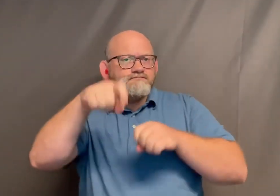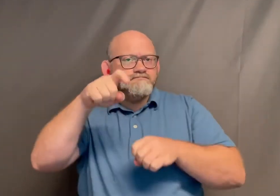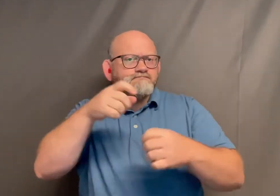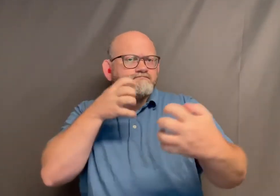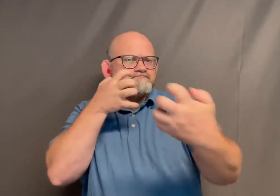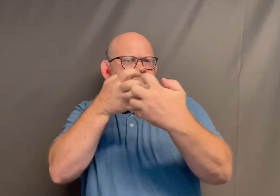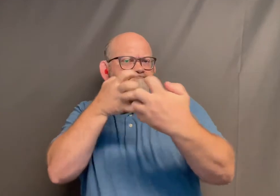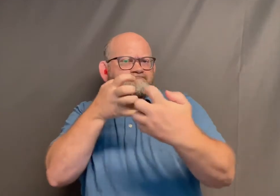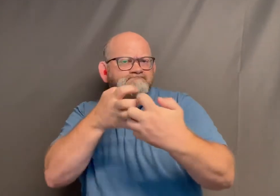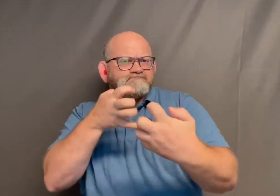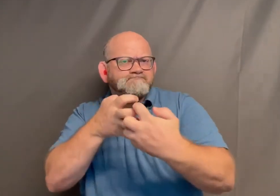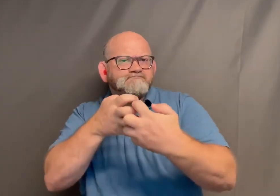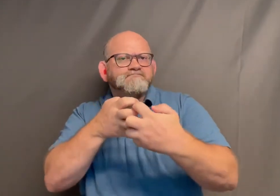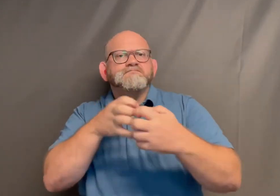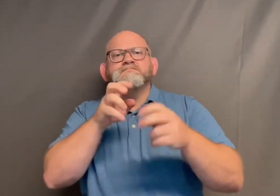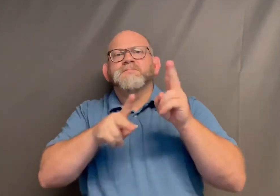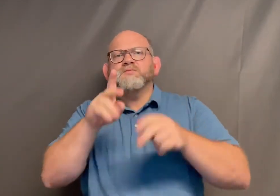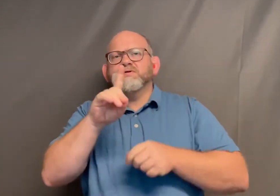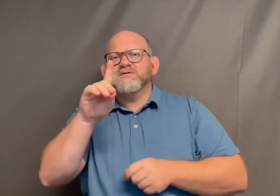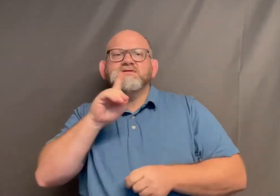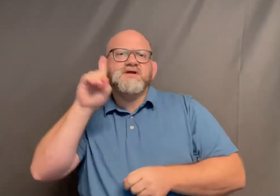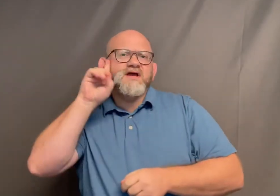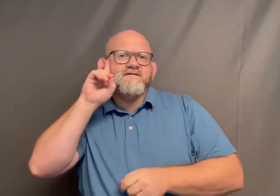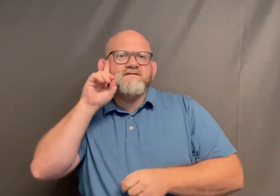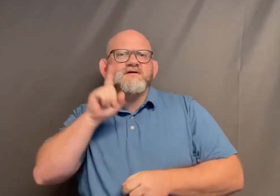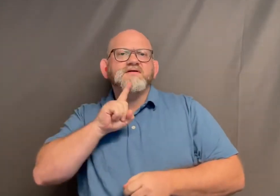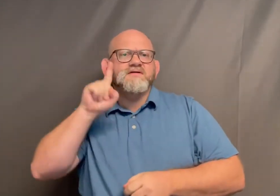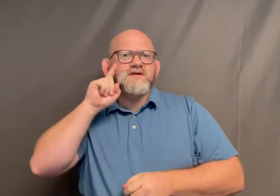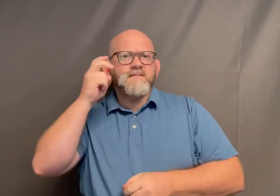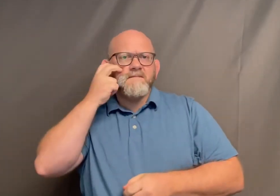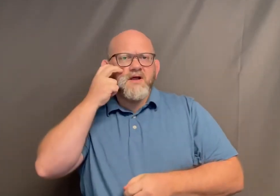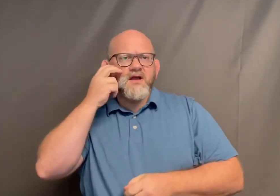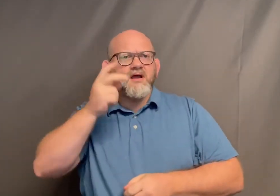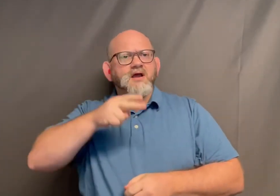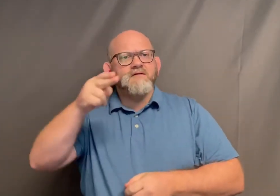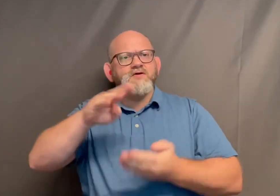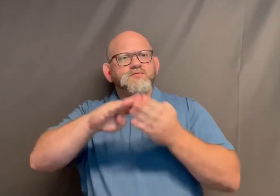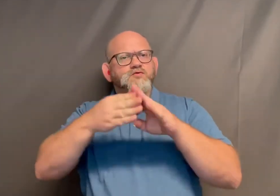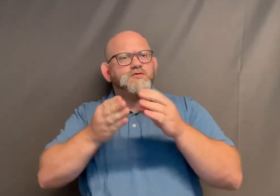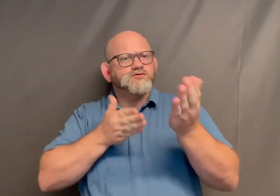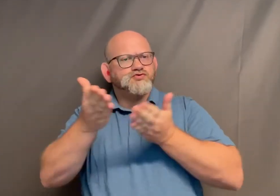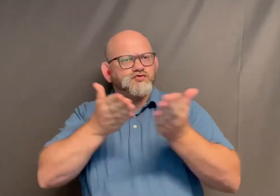are matched for the Deaf, DeafBlind and Hard of Hearing communities we serve.